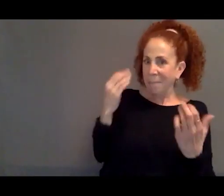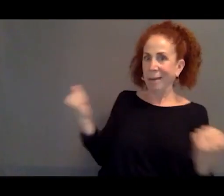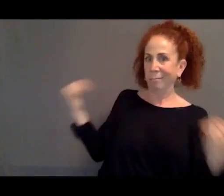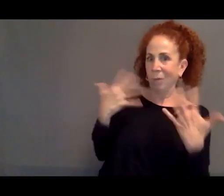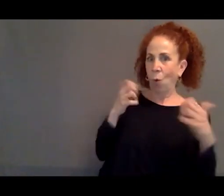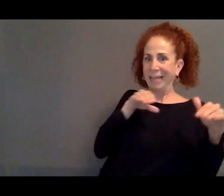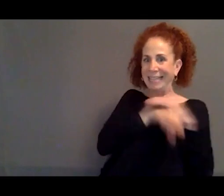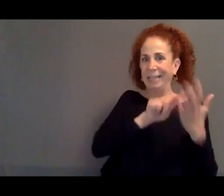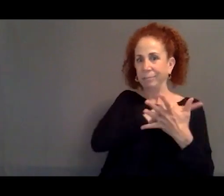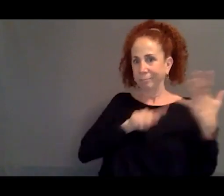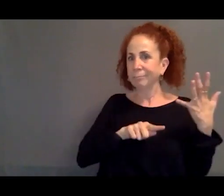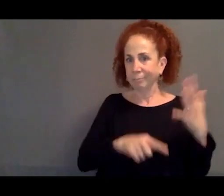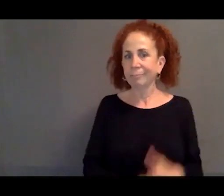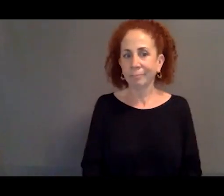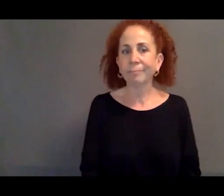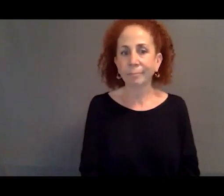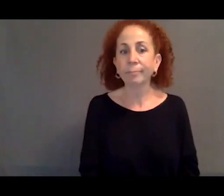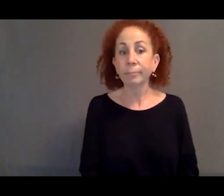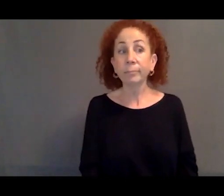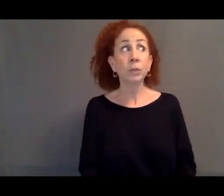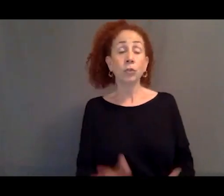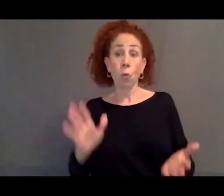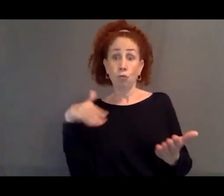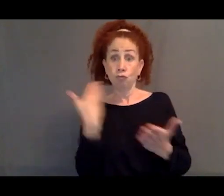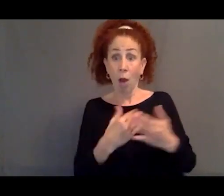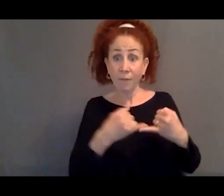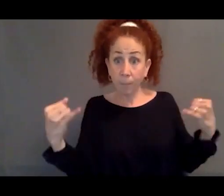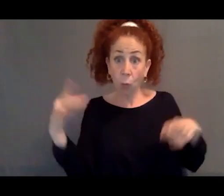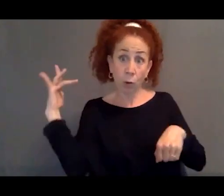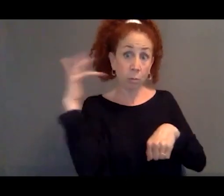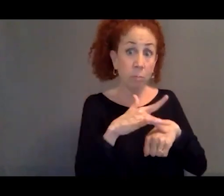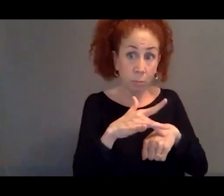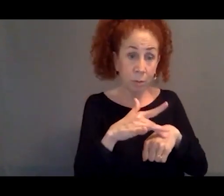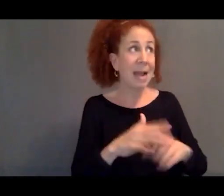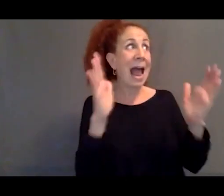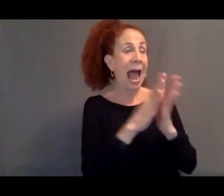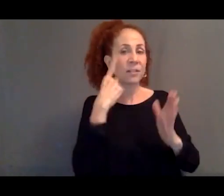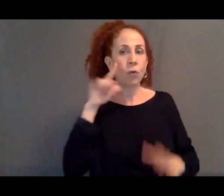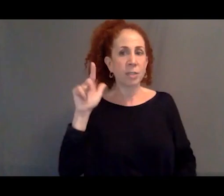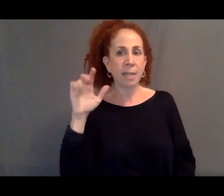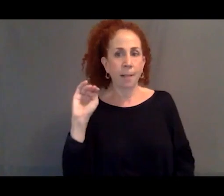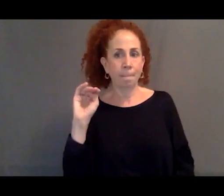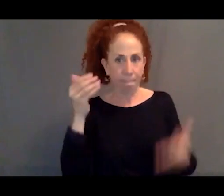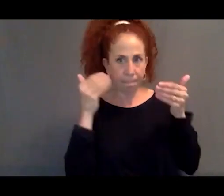seeking refuge. And so they arrive at the border and they ask for asylum.